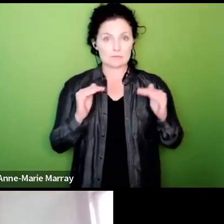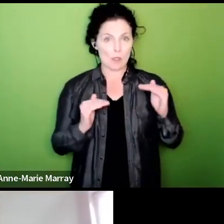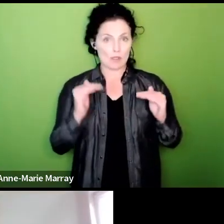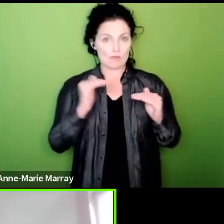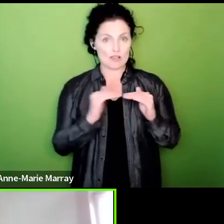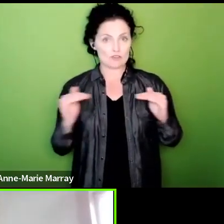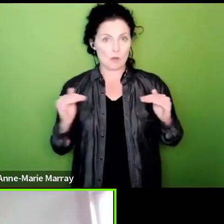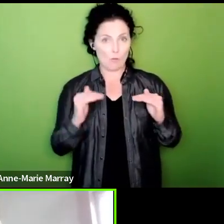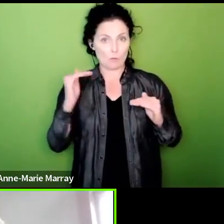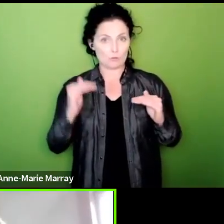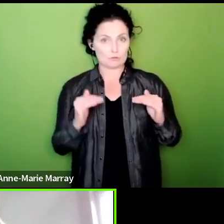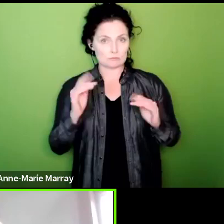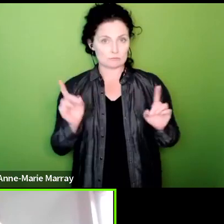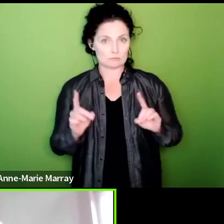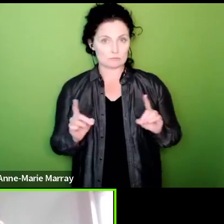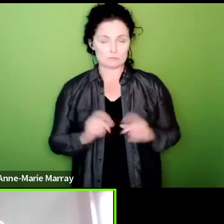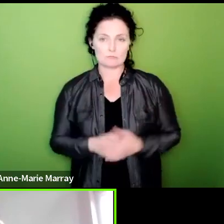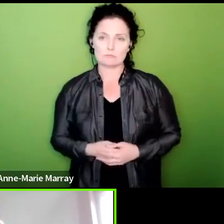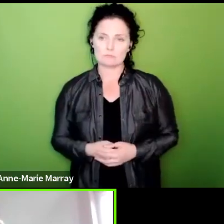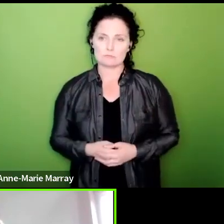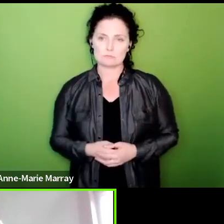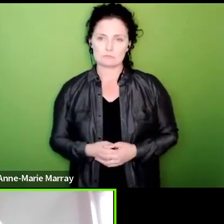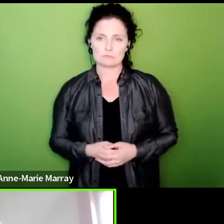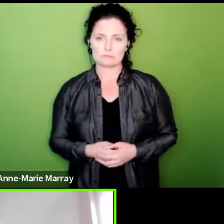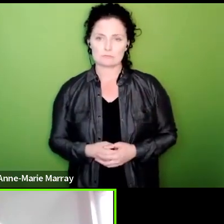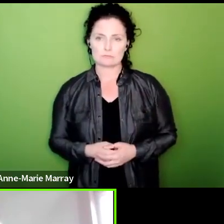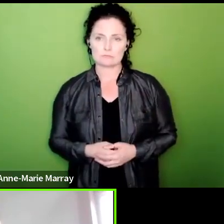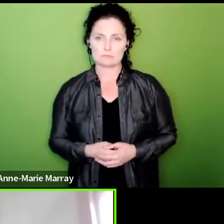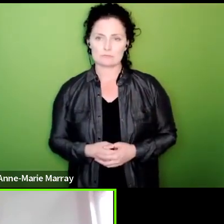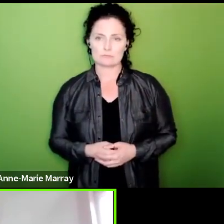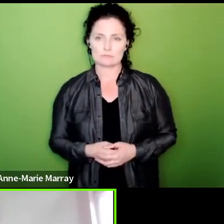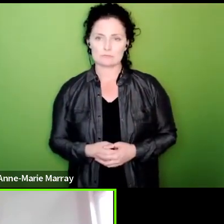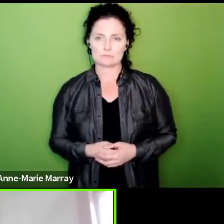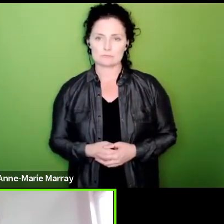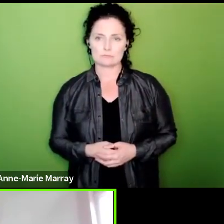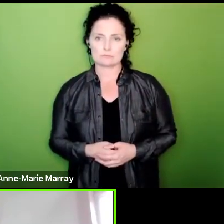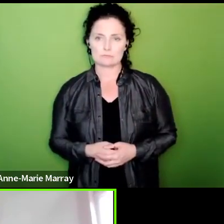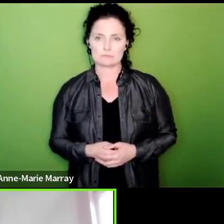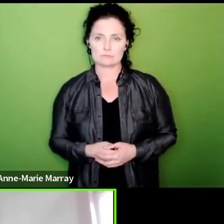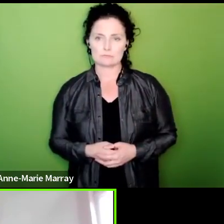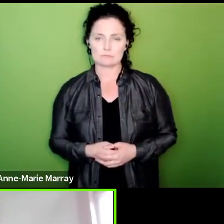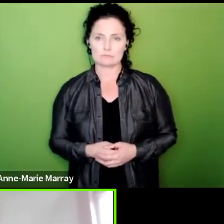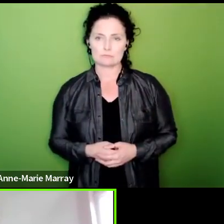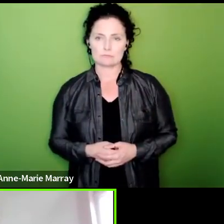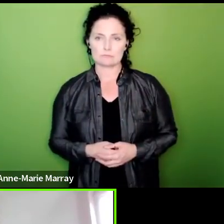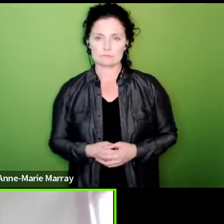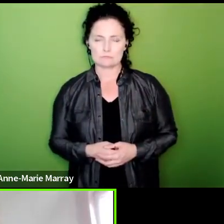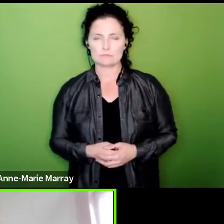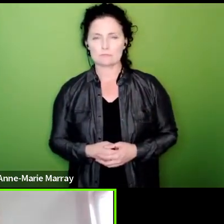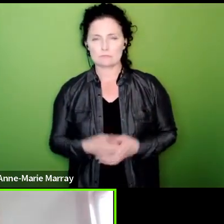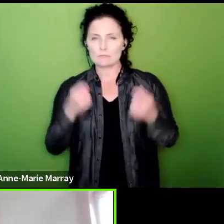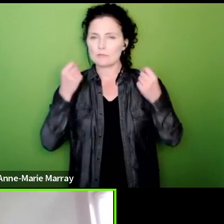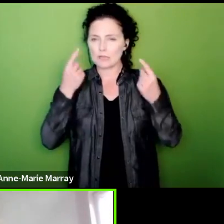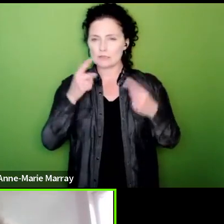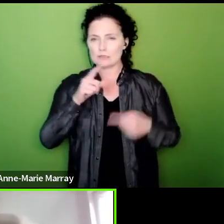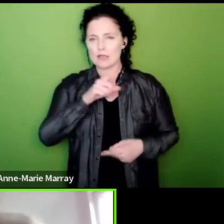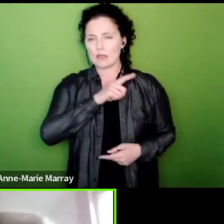so um I I think I get why that question has come in so let me give Chris some assurance that you